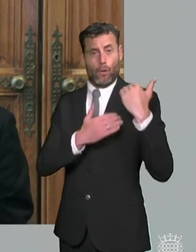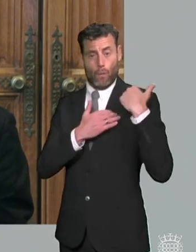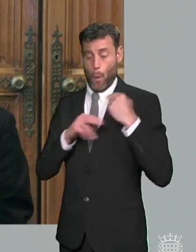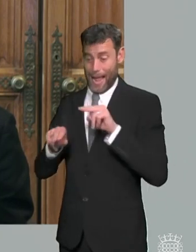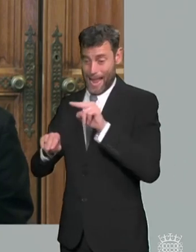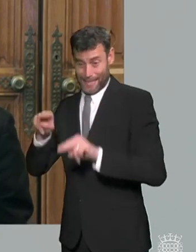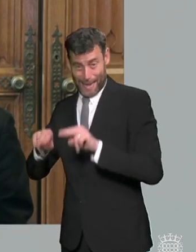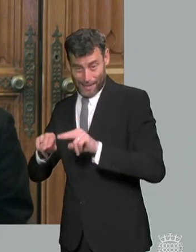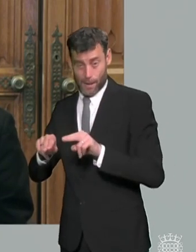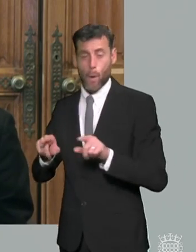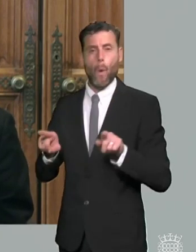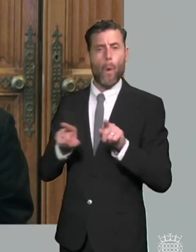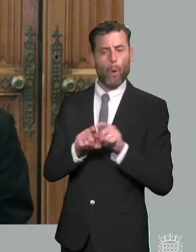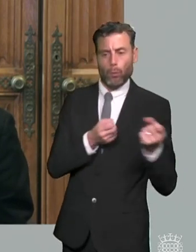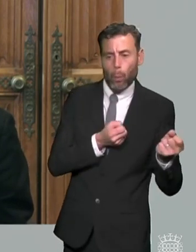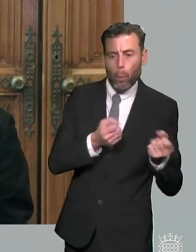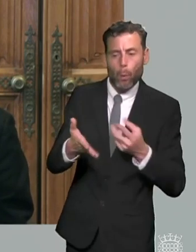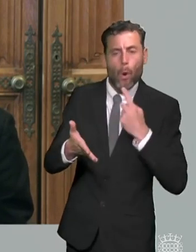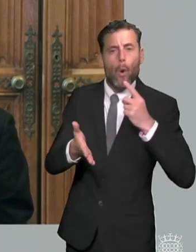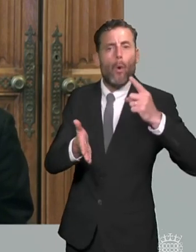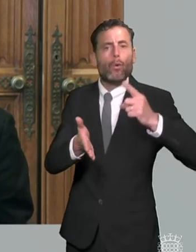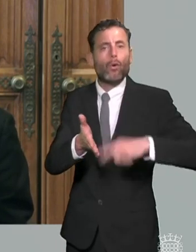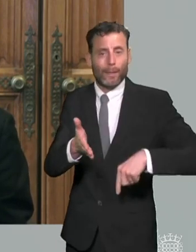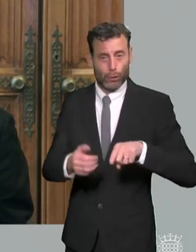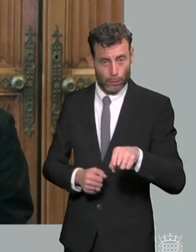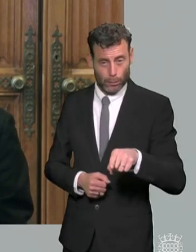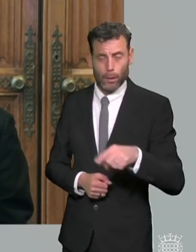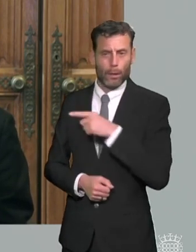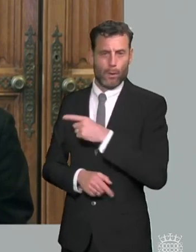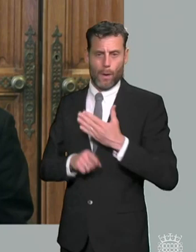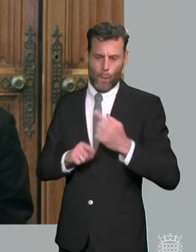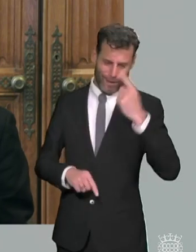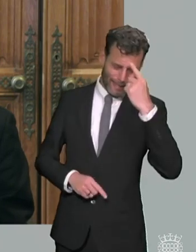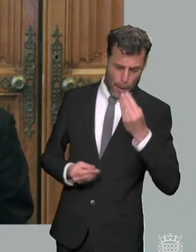professionals make decisions um usually determined by budgetary constraints which led to distrust